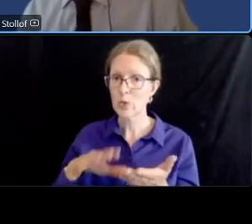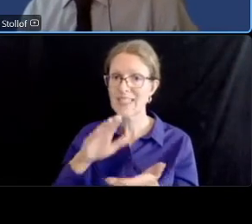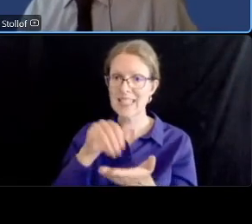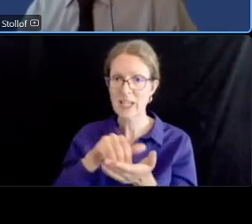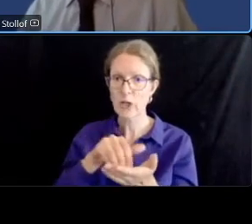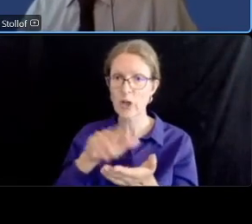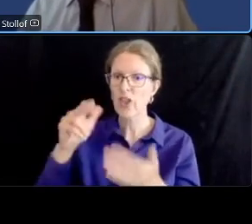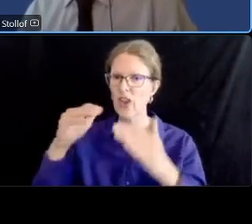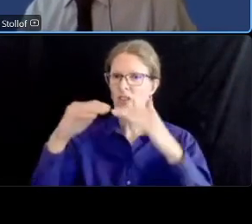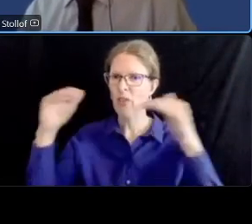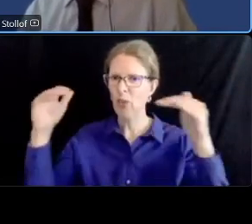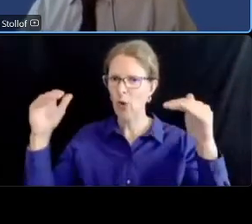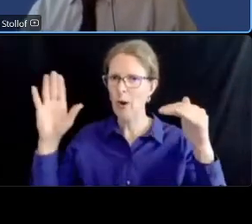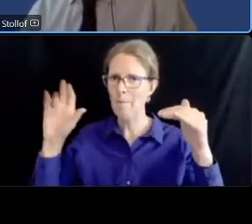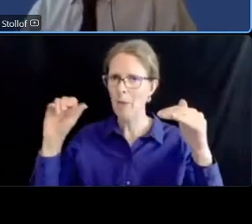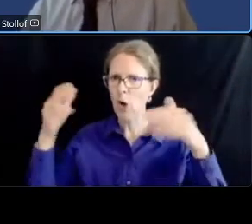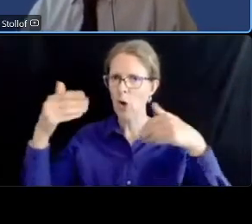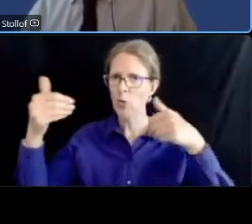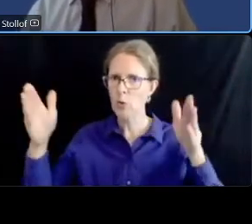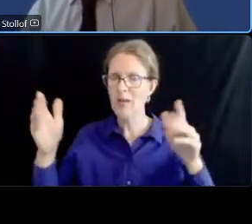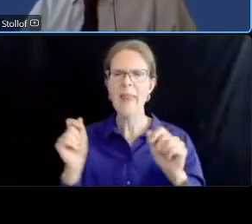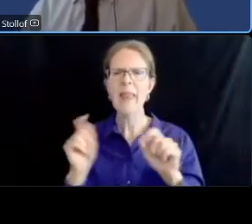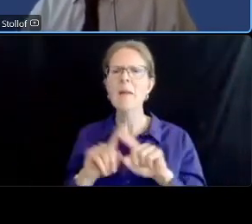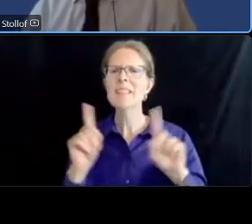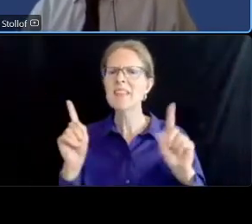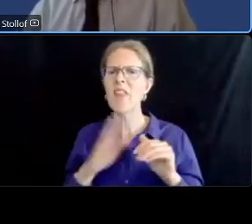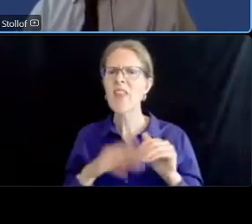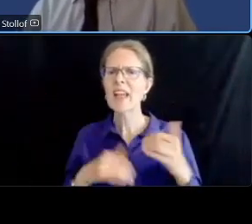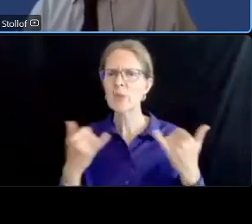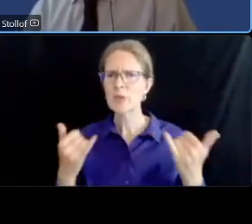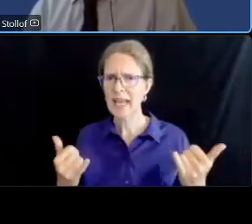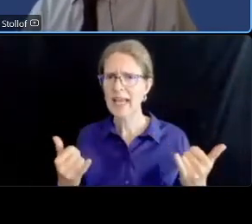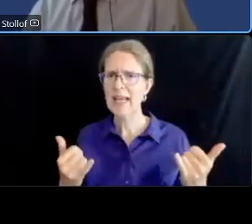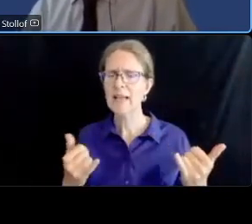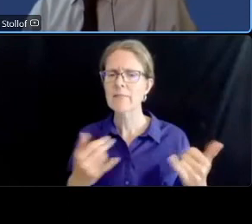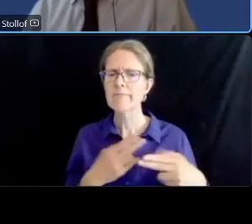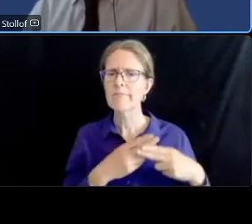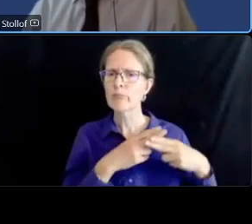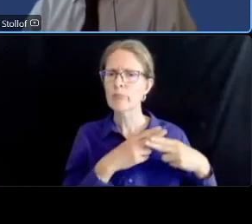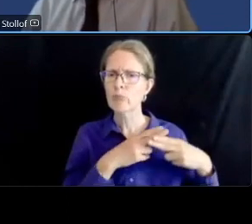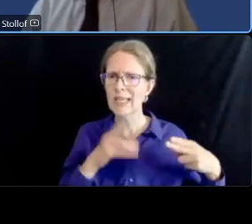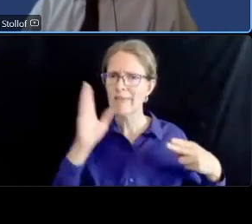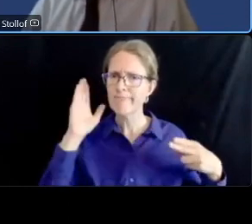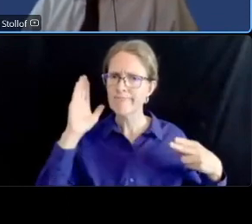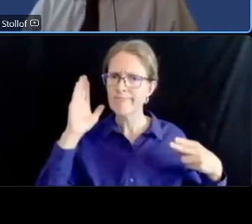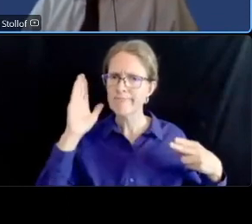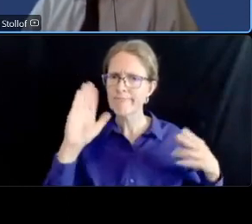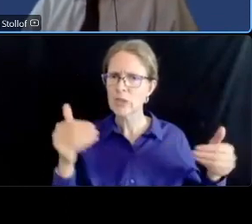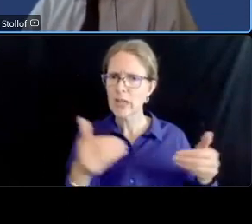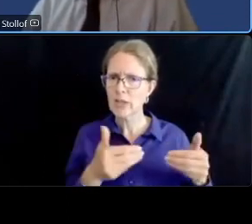status but we'll have tables with uh all the large maps you'll be able to look at the um maps in in